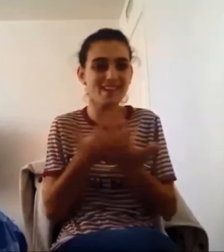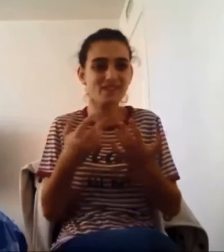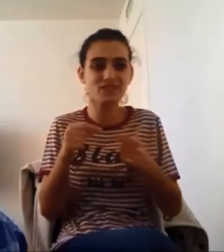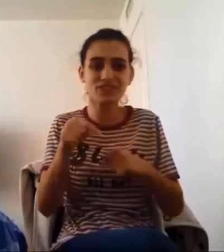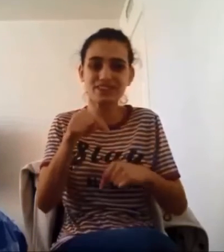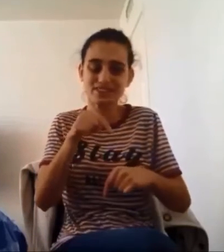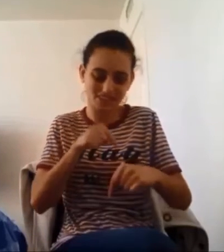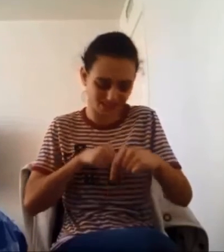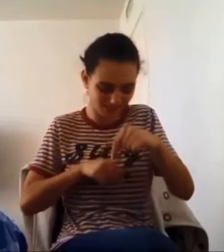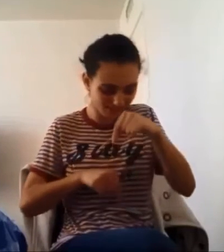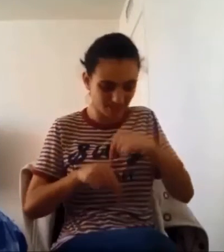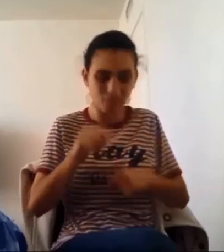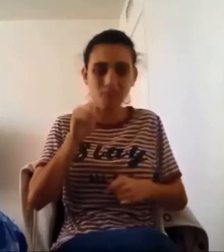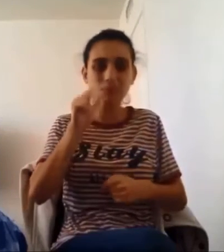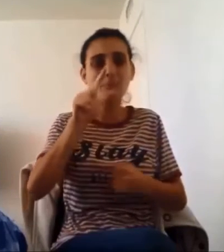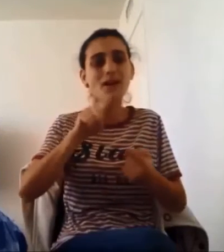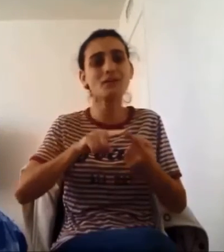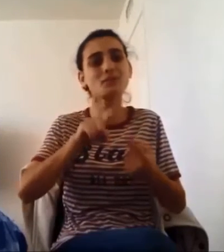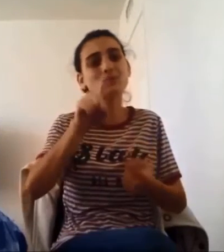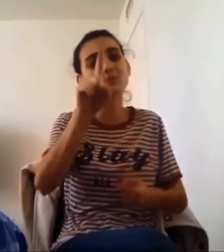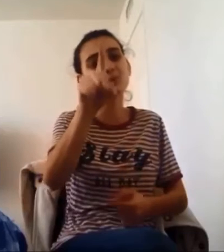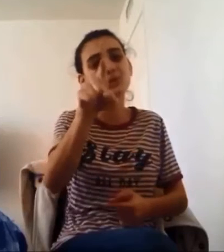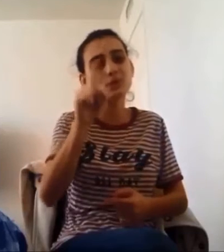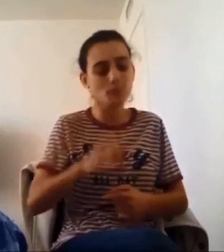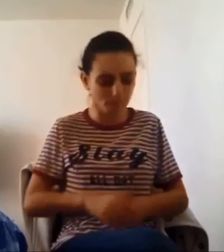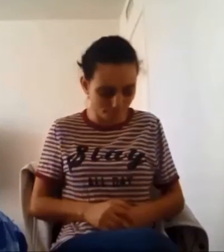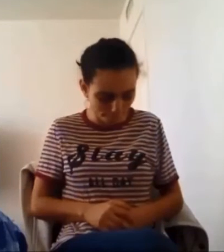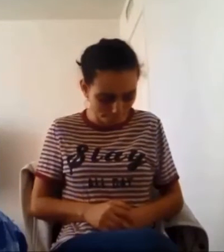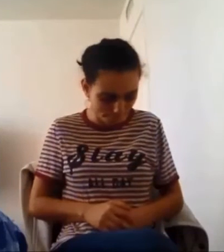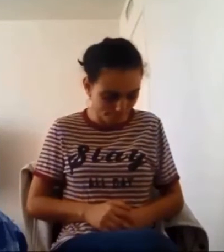Everything comes back to you